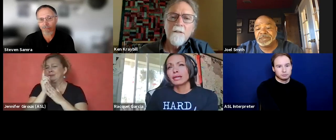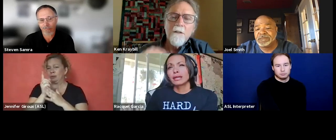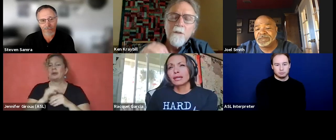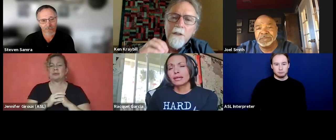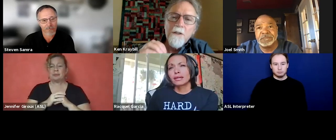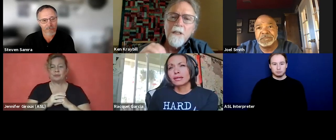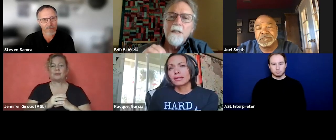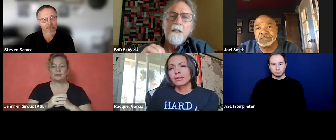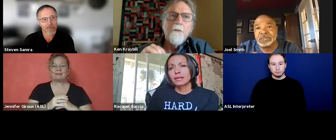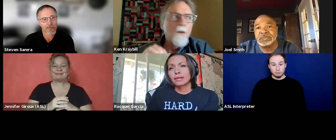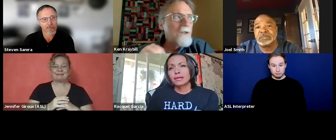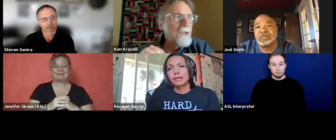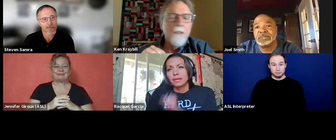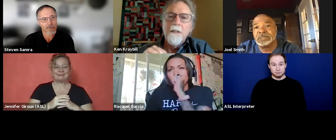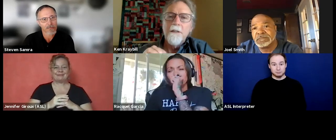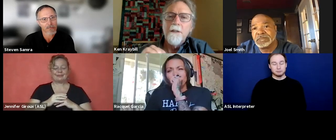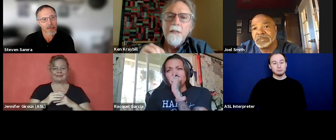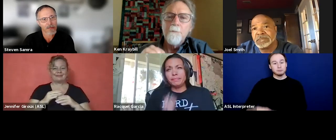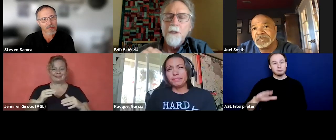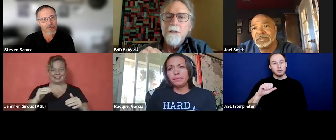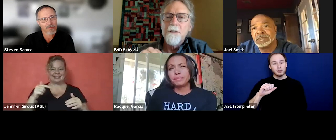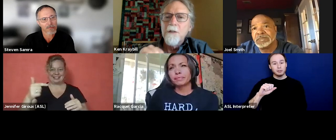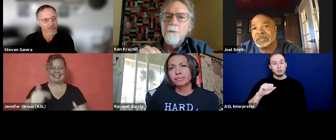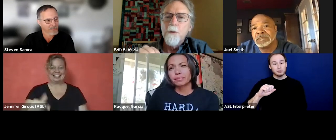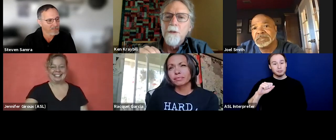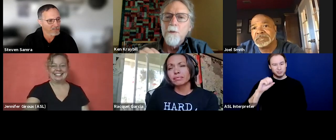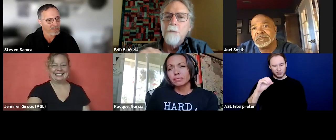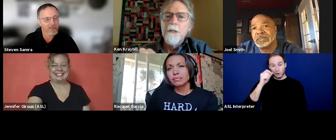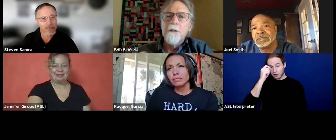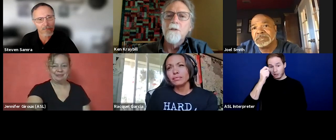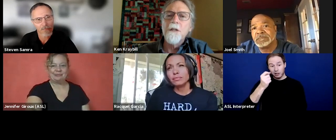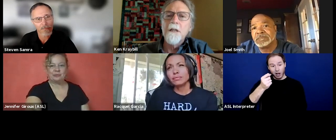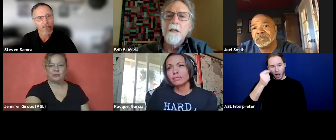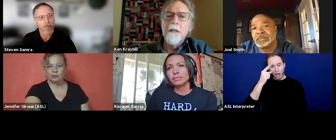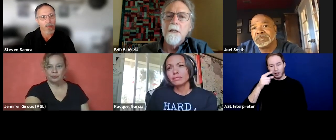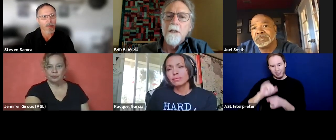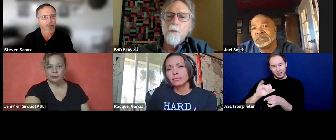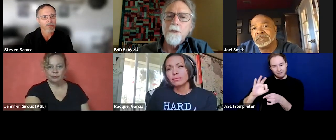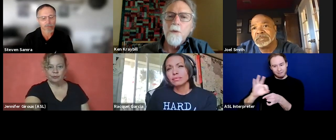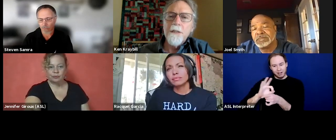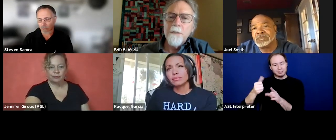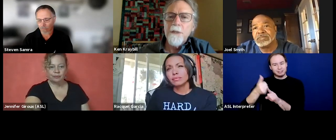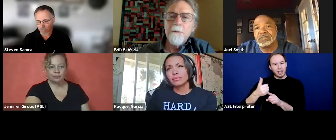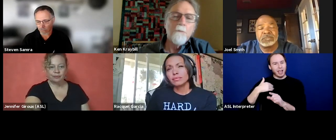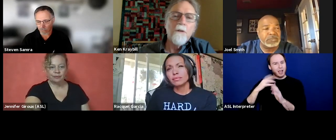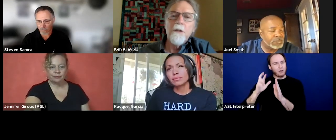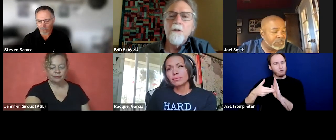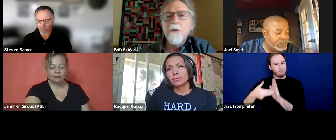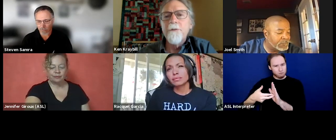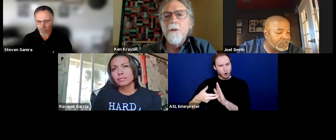[Ken] So, understanding the function that that plays is so important, is what I'm hearing you say. Which is why sometimes in motivational interviewing,